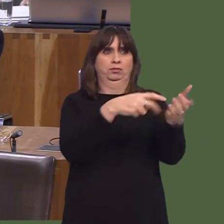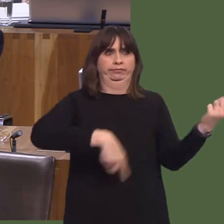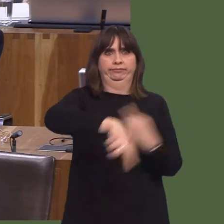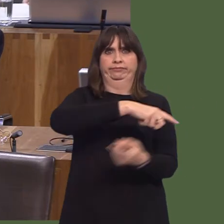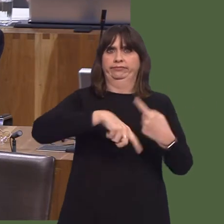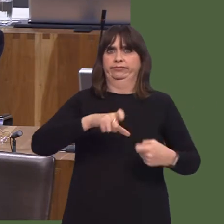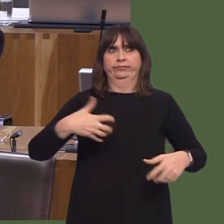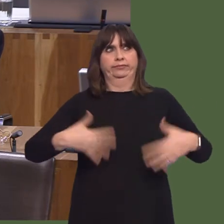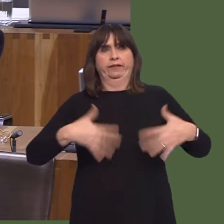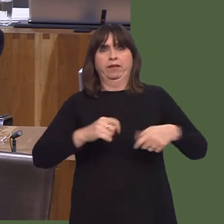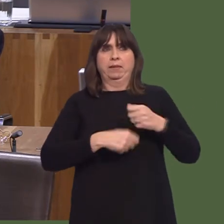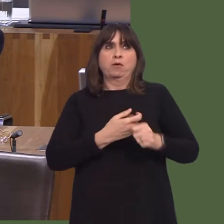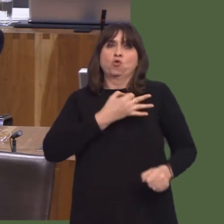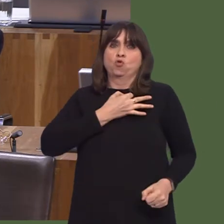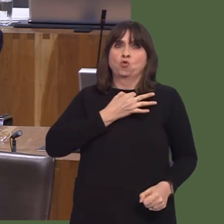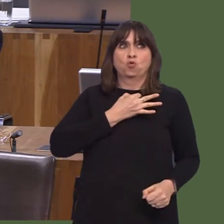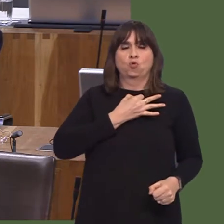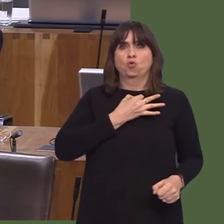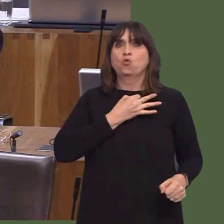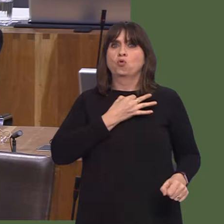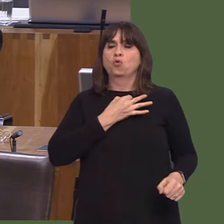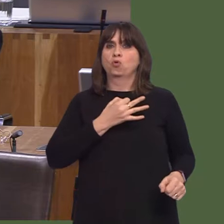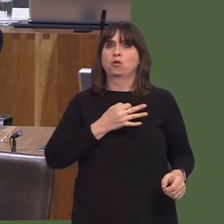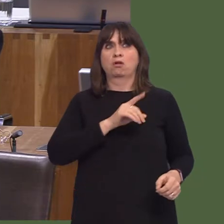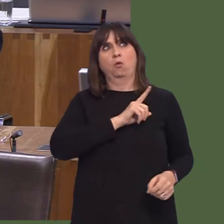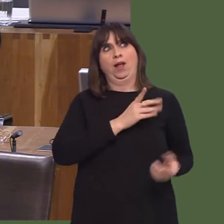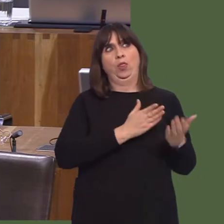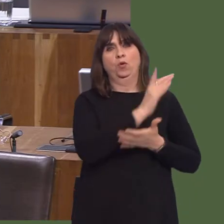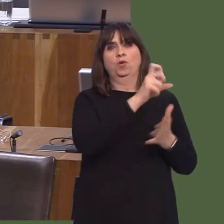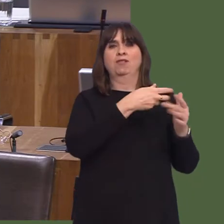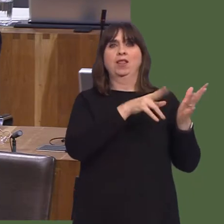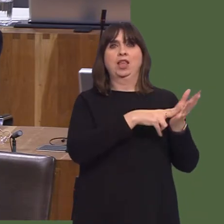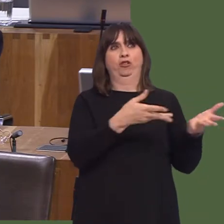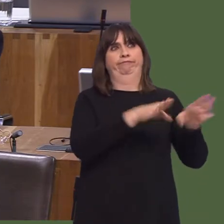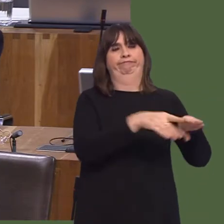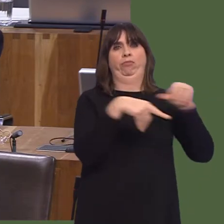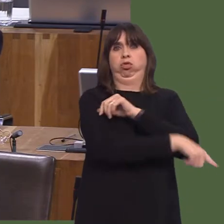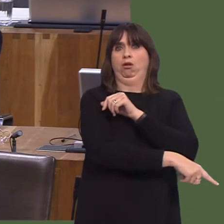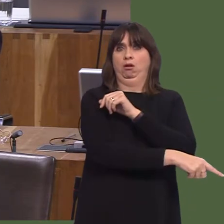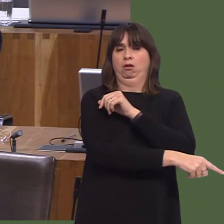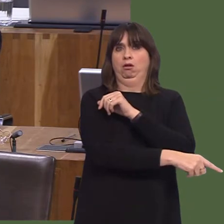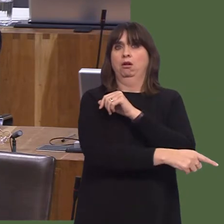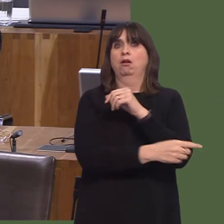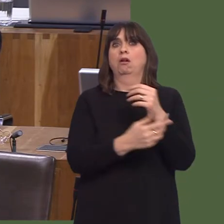What are the implications of this for that general principle of securing value for money